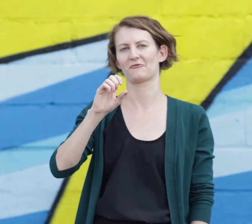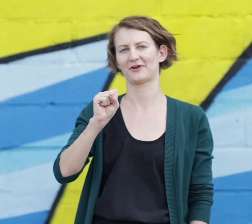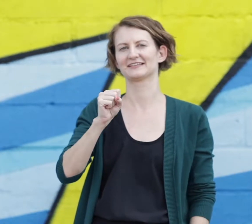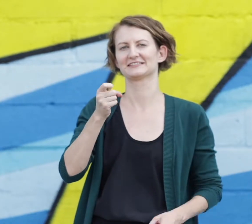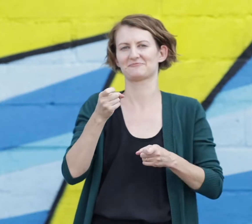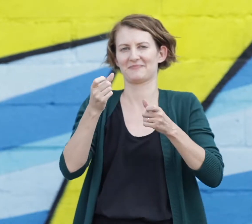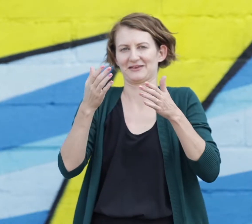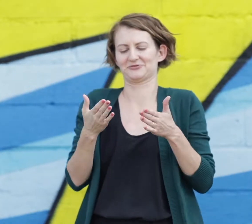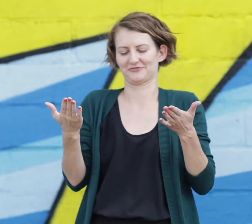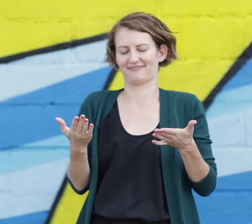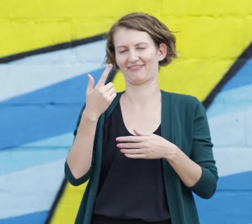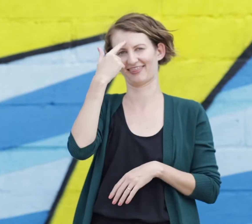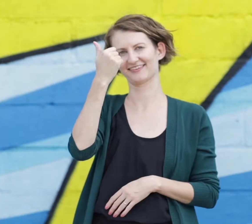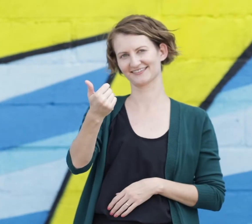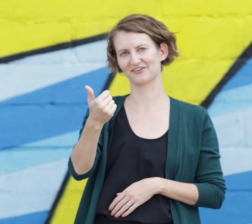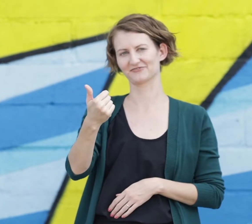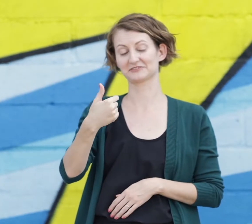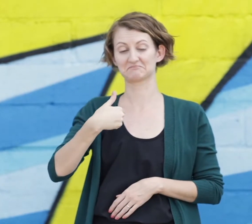I’m the Grants Manager here at ThinkSelf.